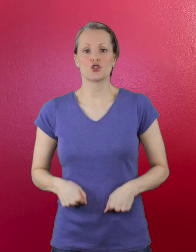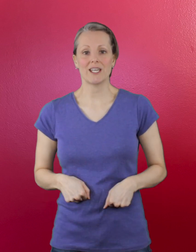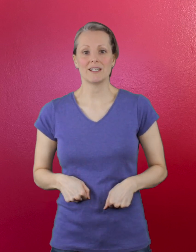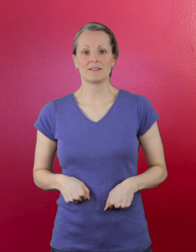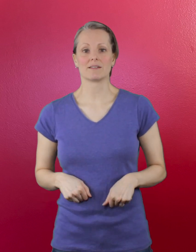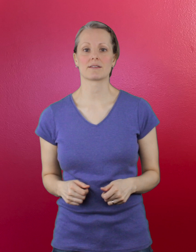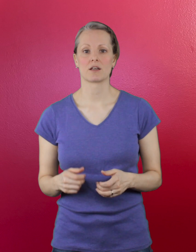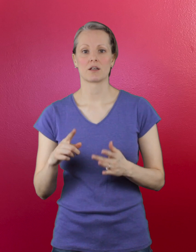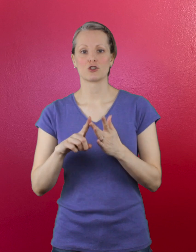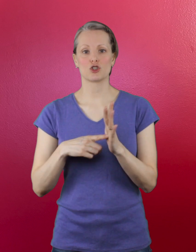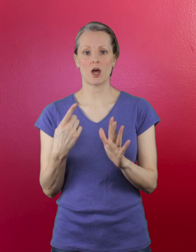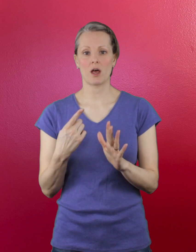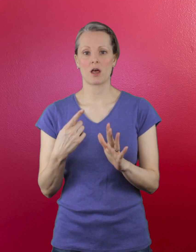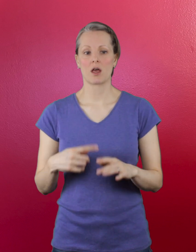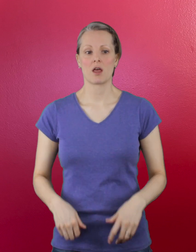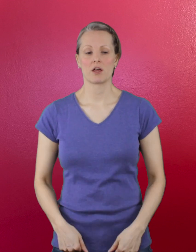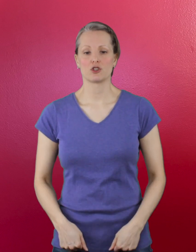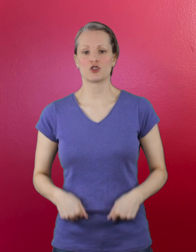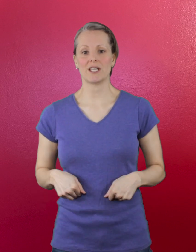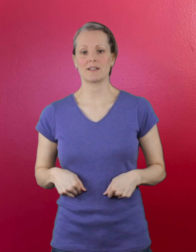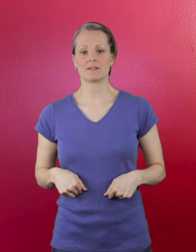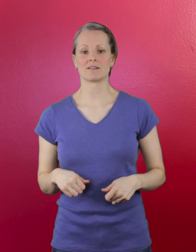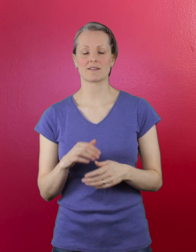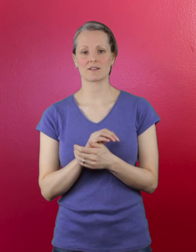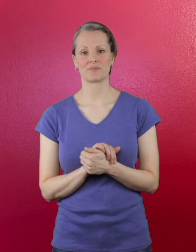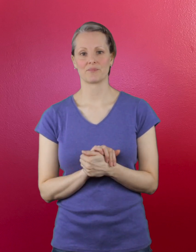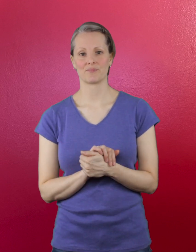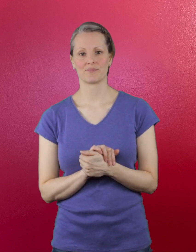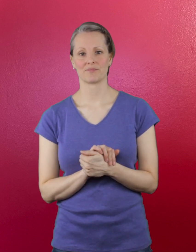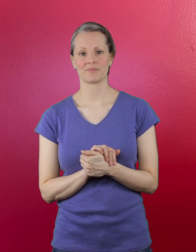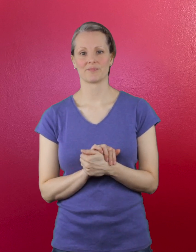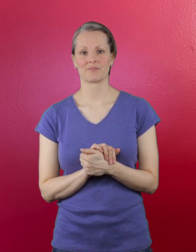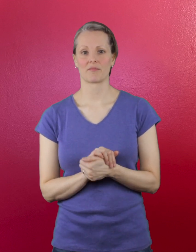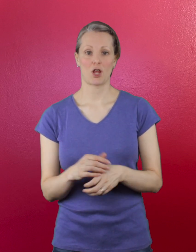jeans ... j ... jeans